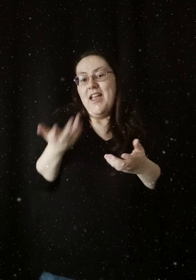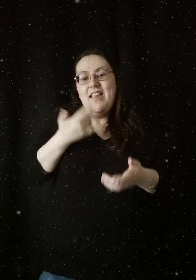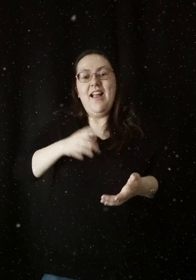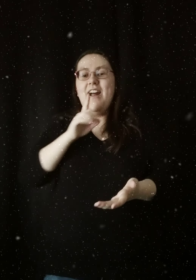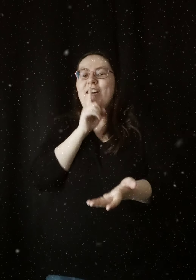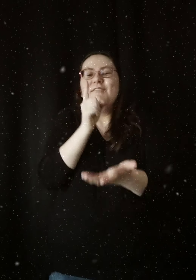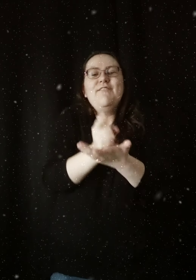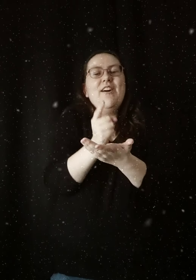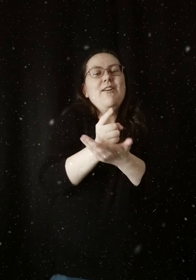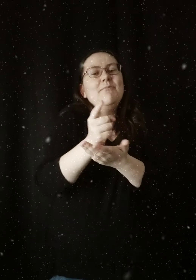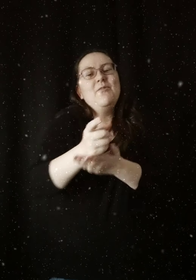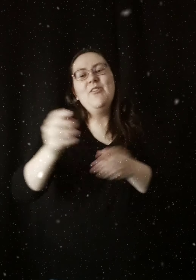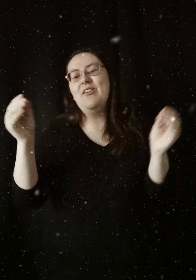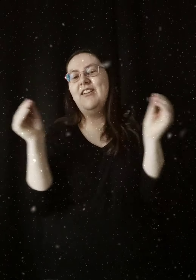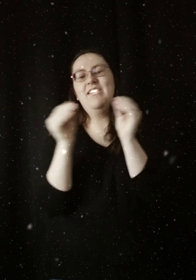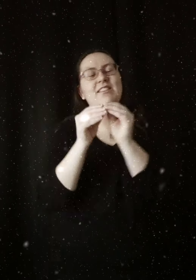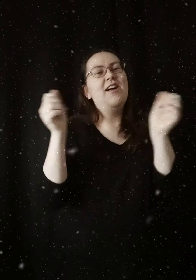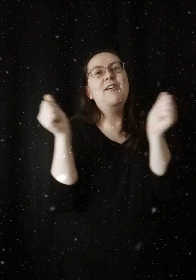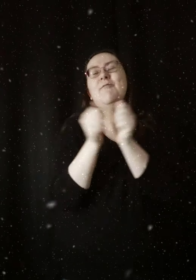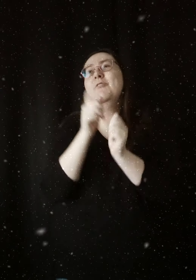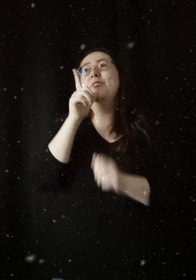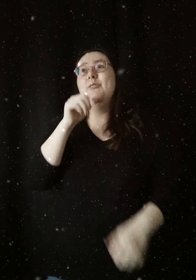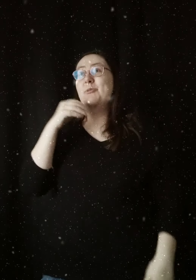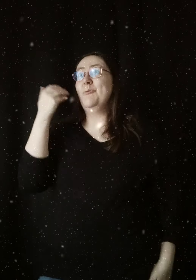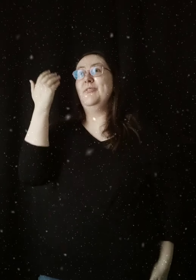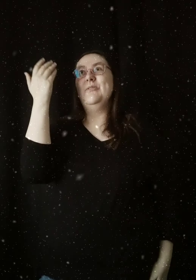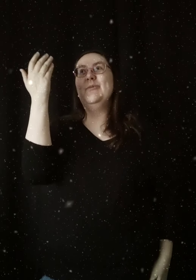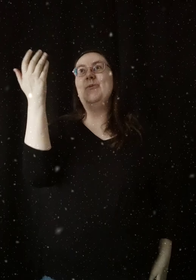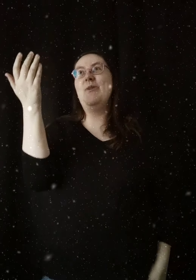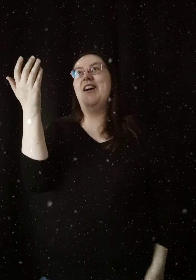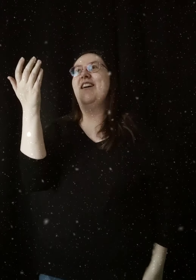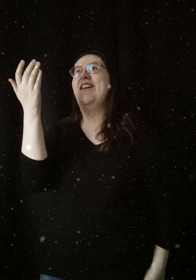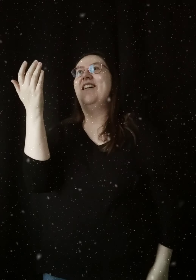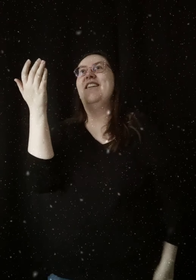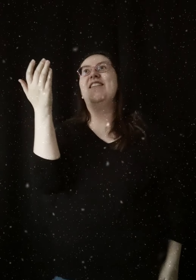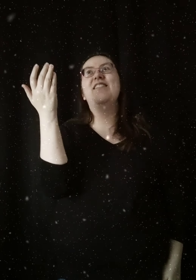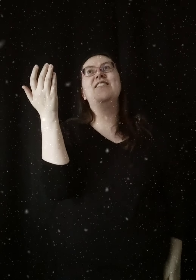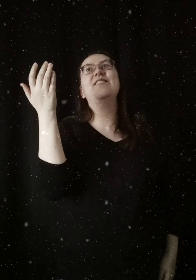And may I fall more in love with who you are